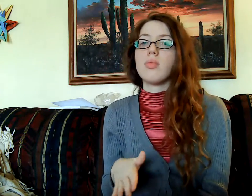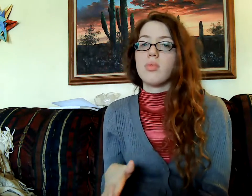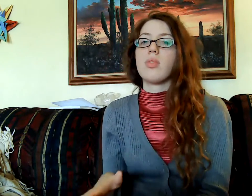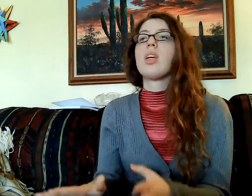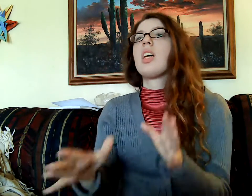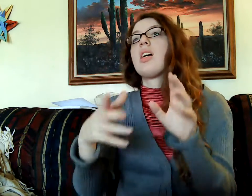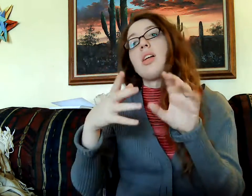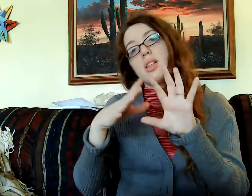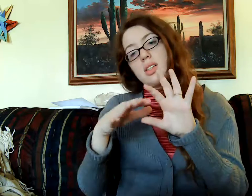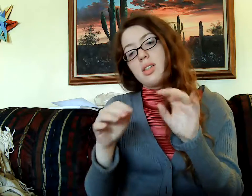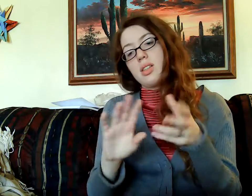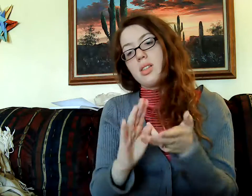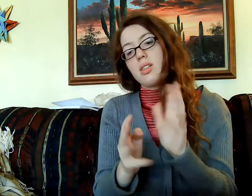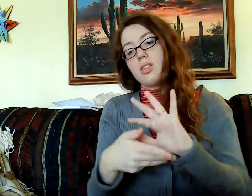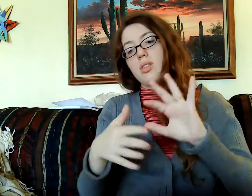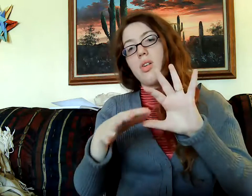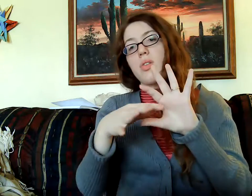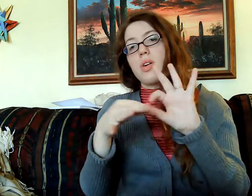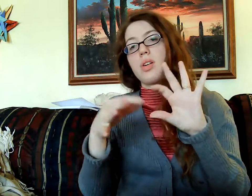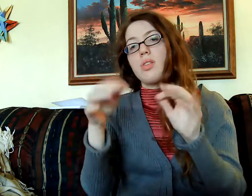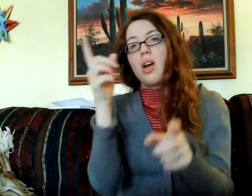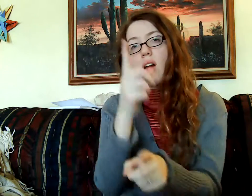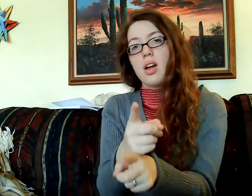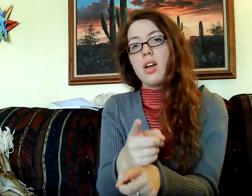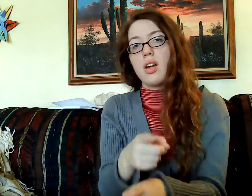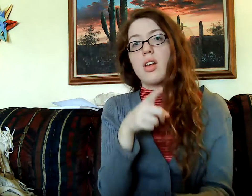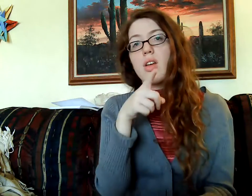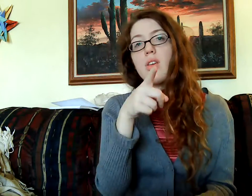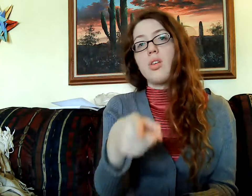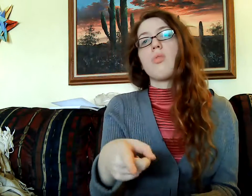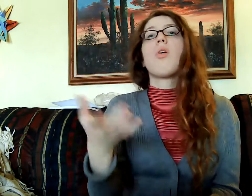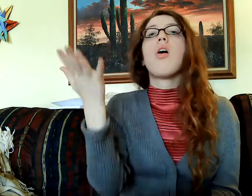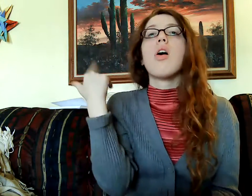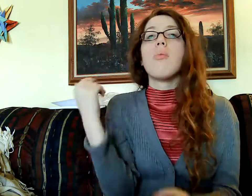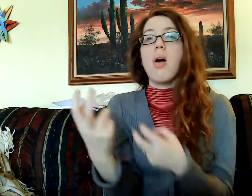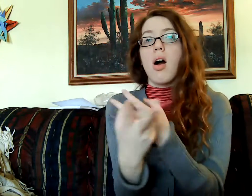LET/ALLOW STORY RIGHT RIGHT, YOU WERE POISON,